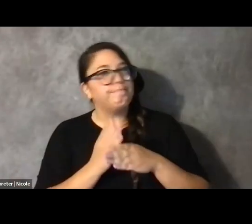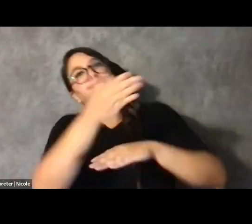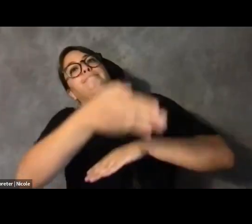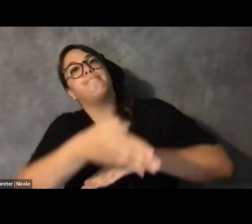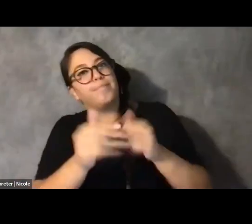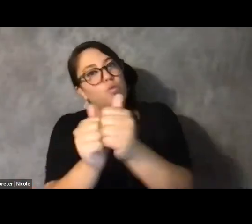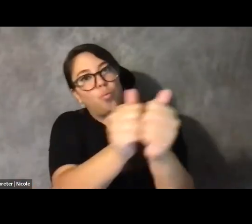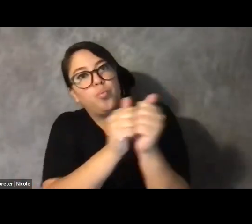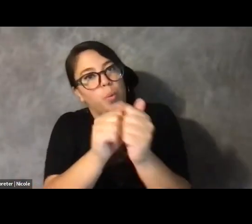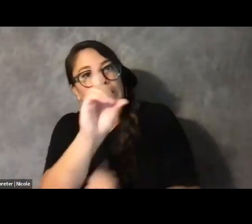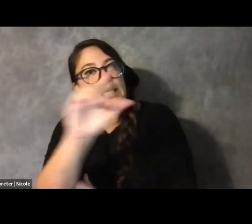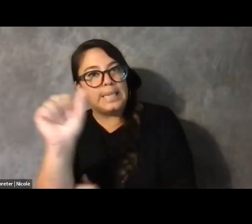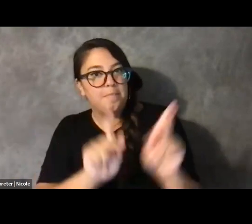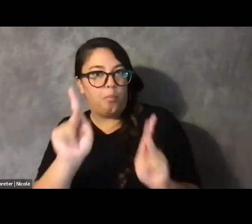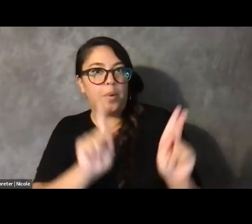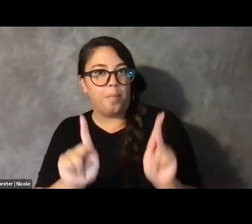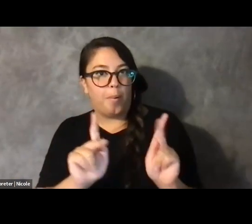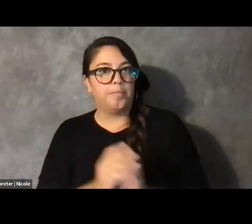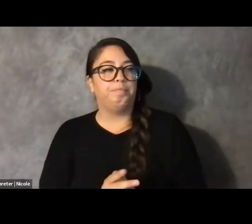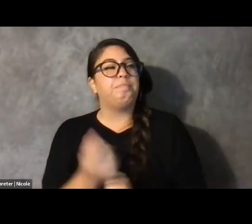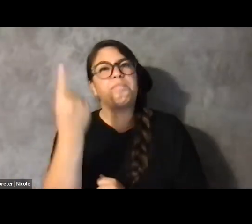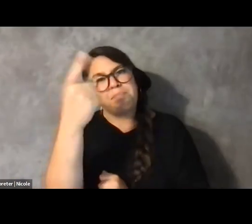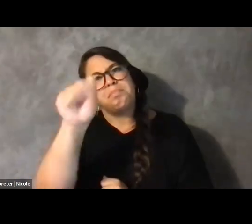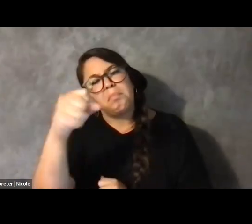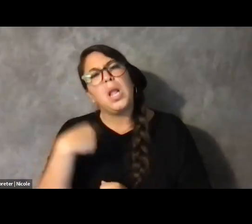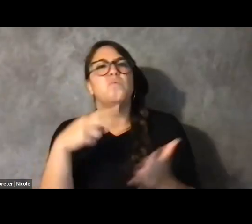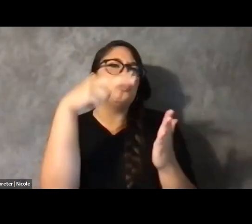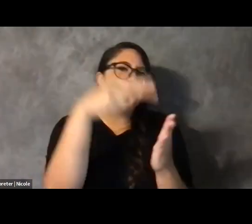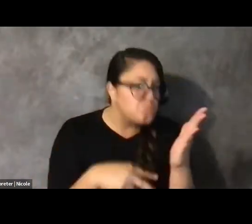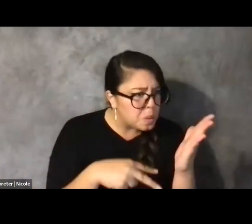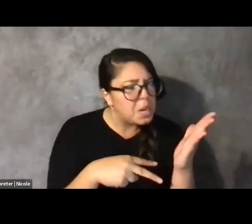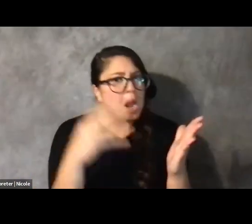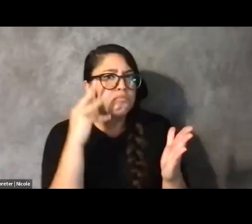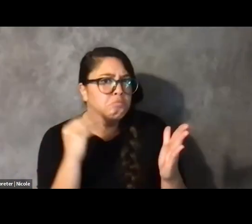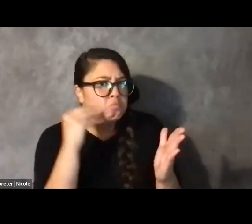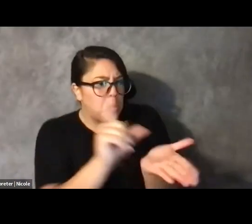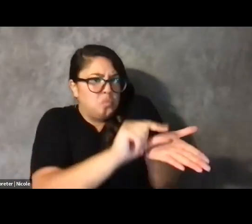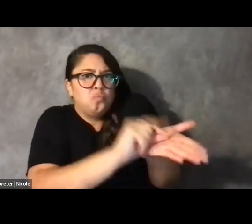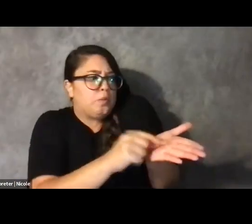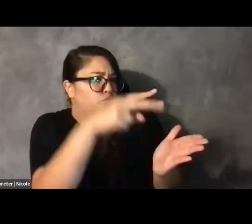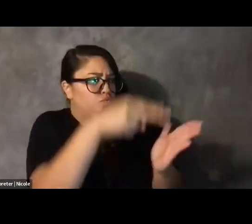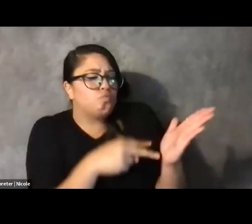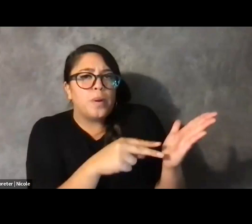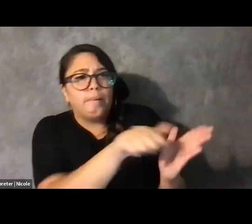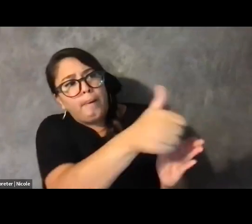It wasn't just that I was reading the experiences of other disabled people that helped me along, that gave me grounding,